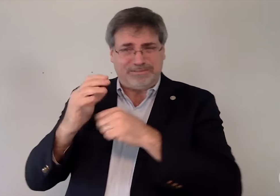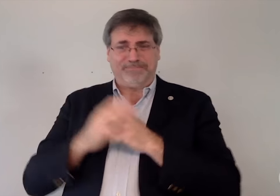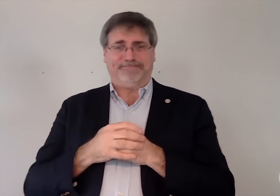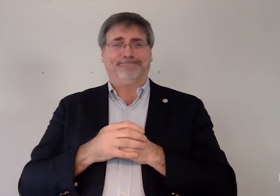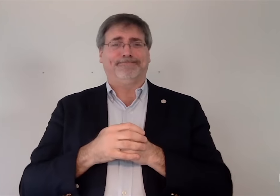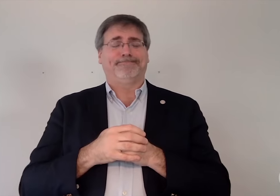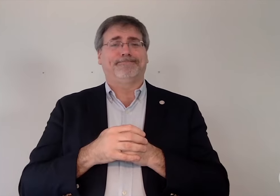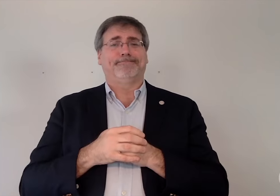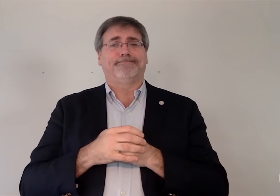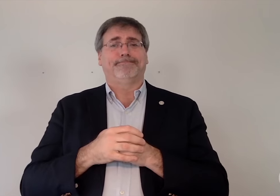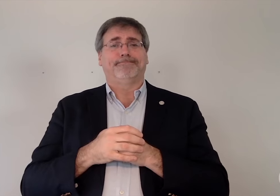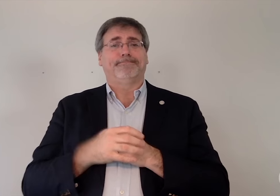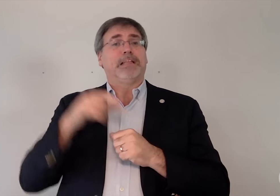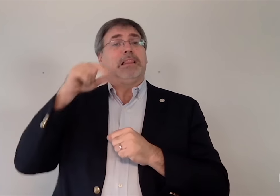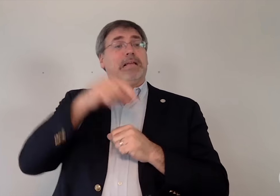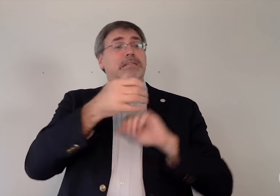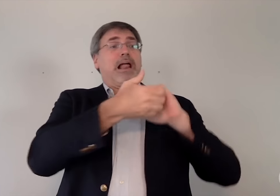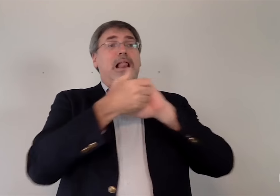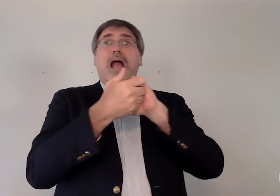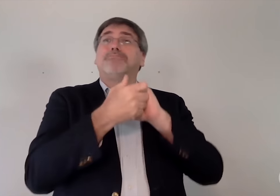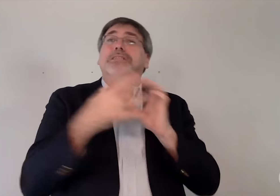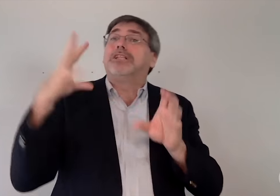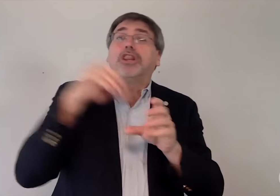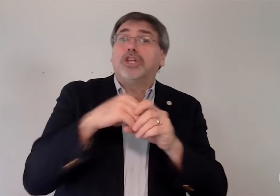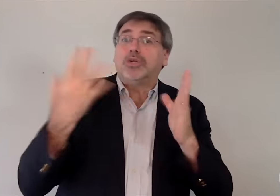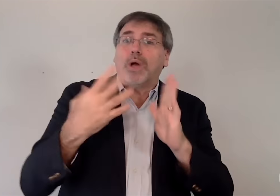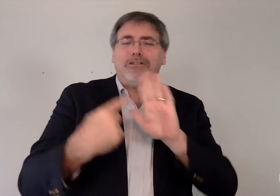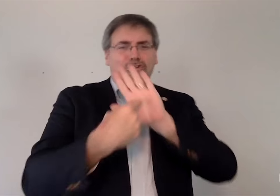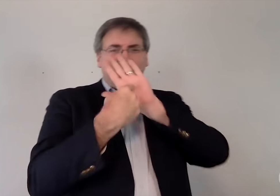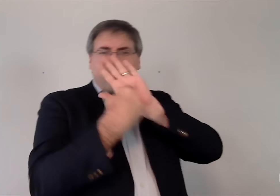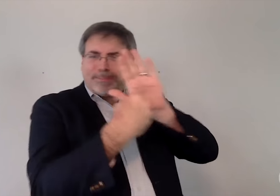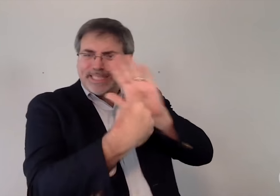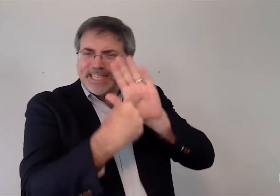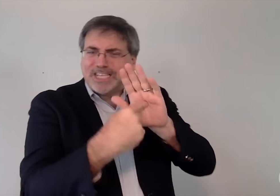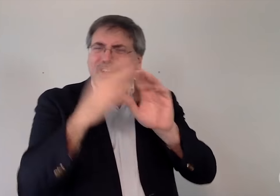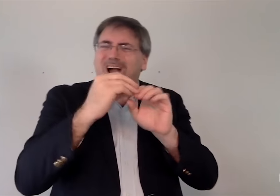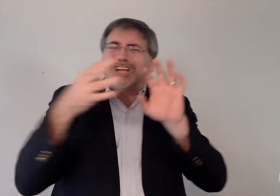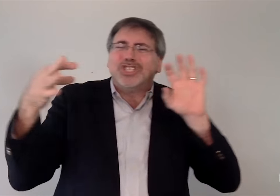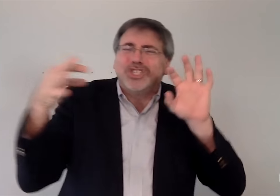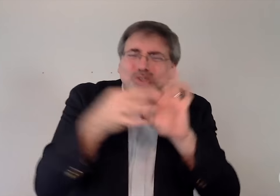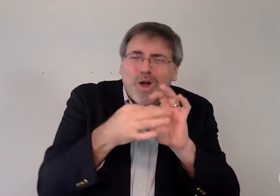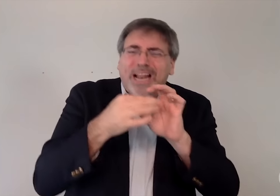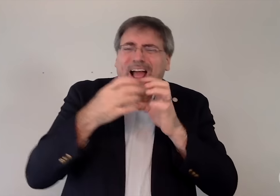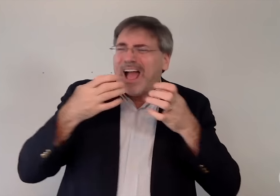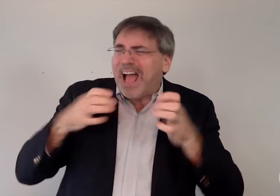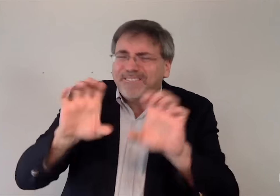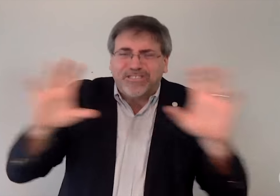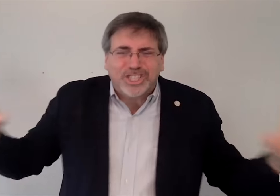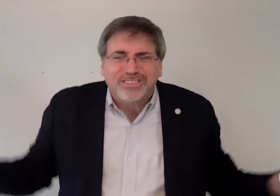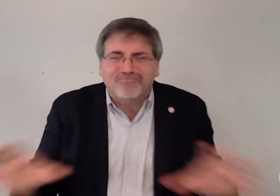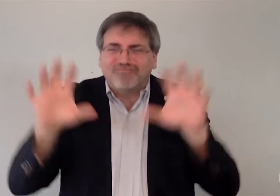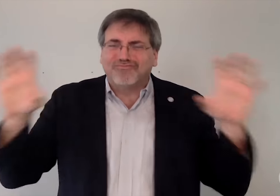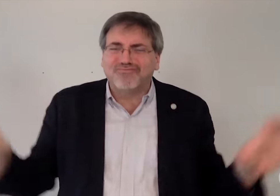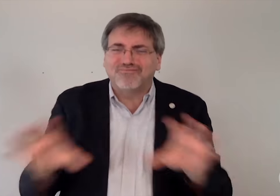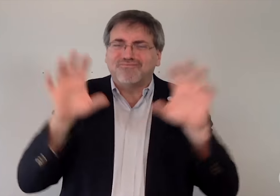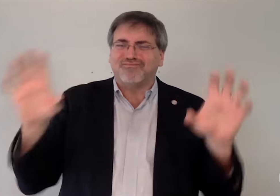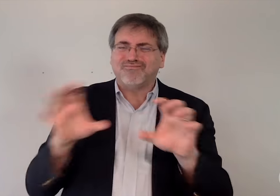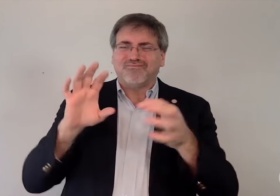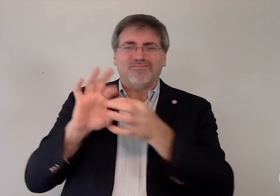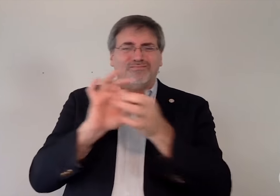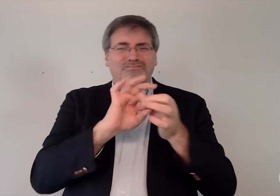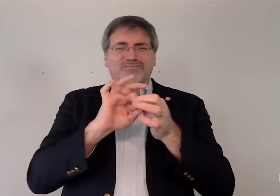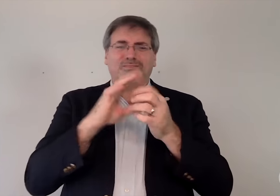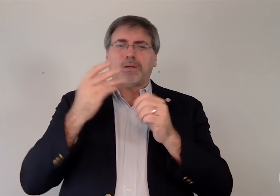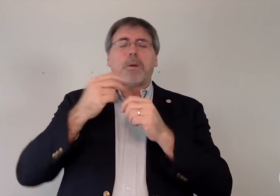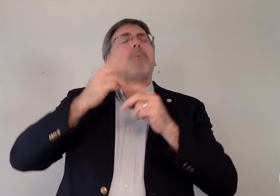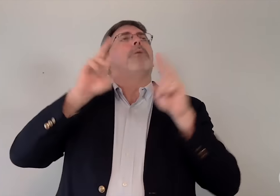This collaboration included representation on joint endeavors on mutual issues of importance